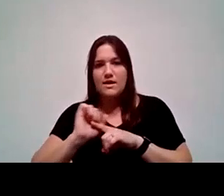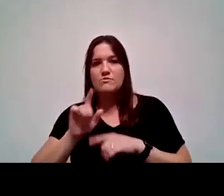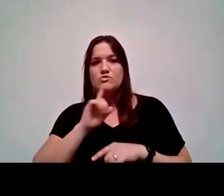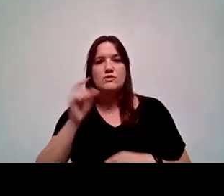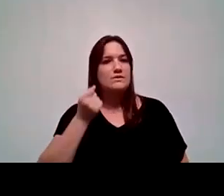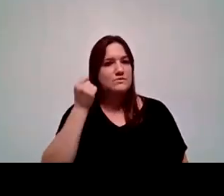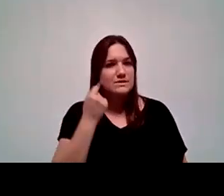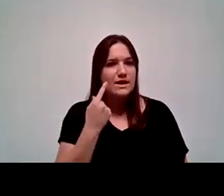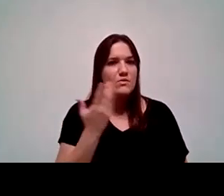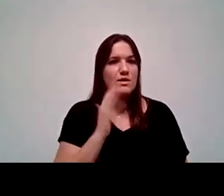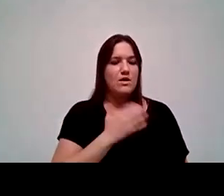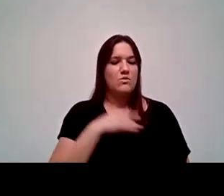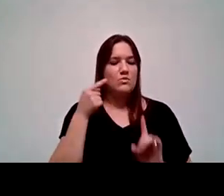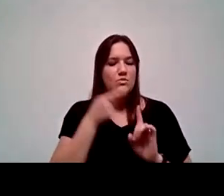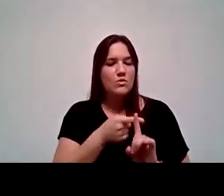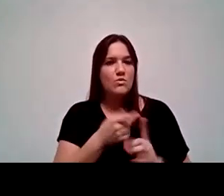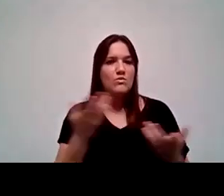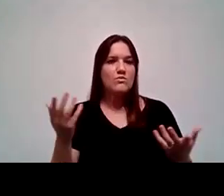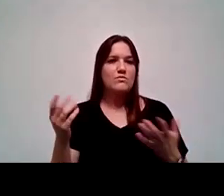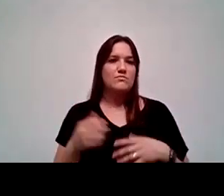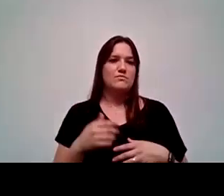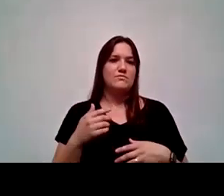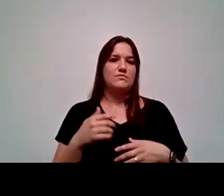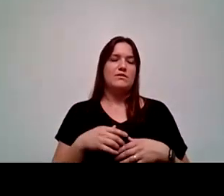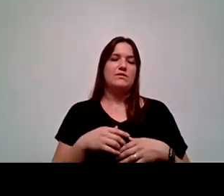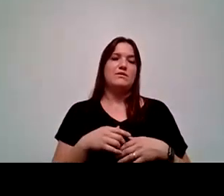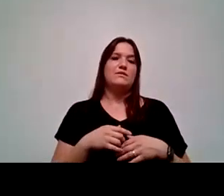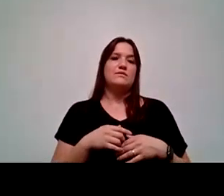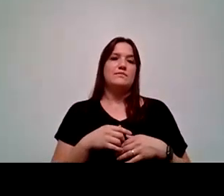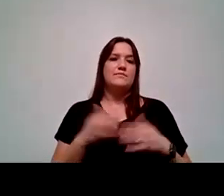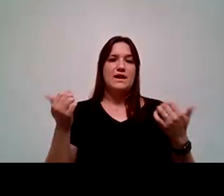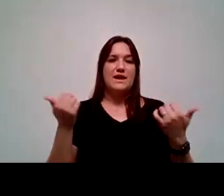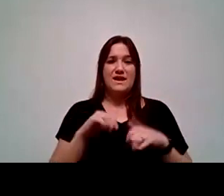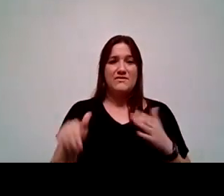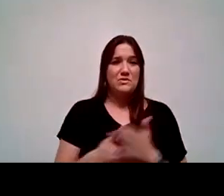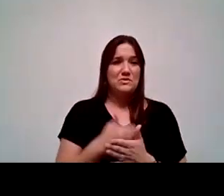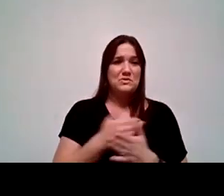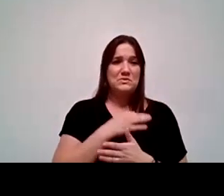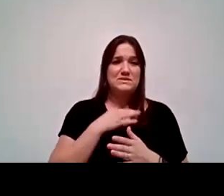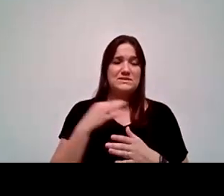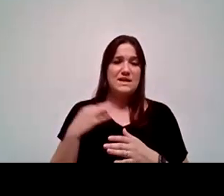what what our mission is, what our vision is. And so any of our new faculty and staff that are coming to the campus,